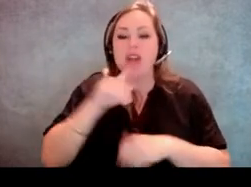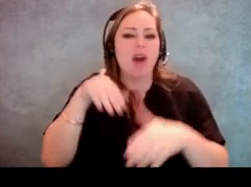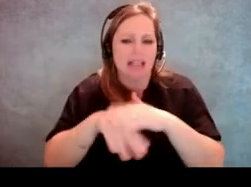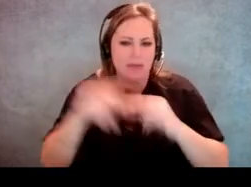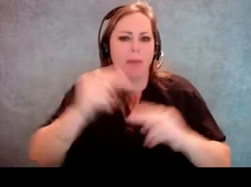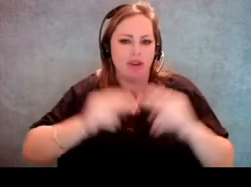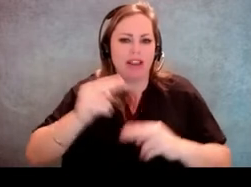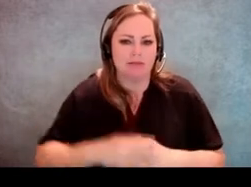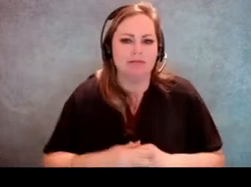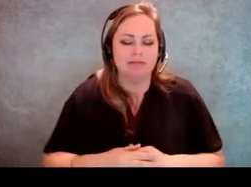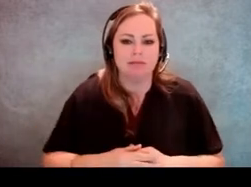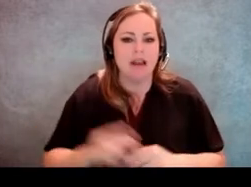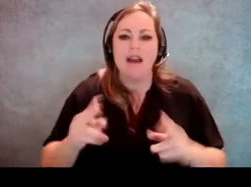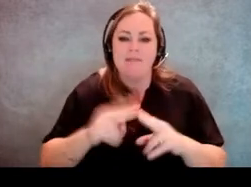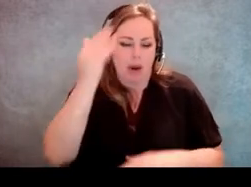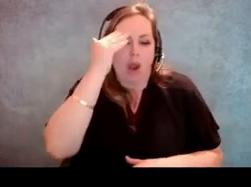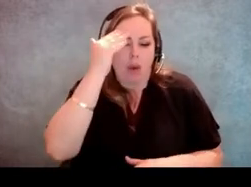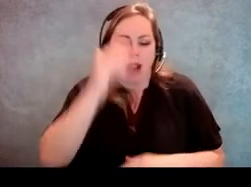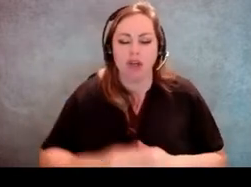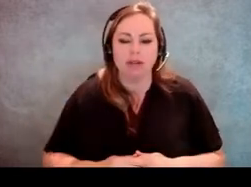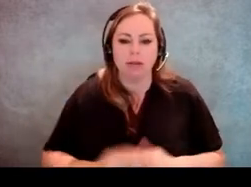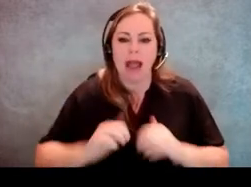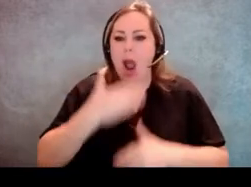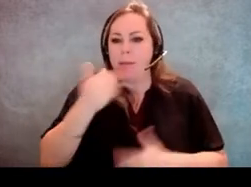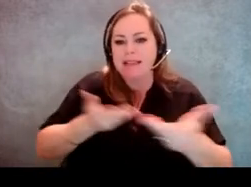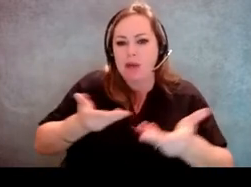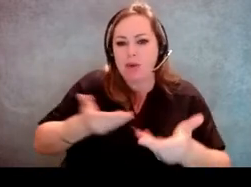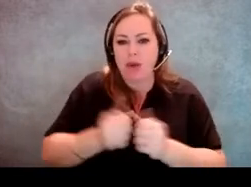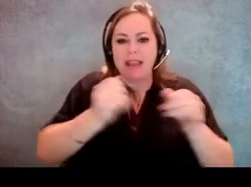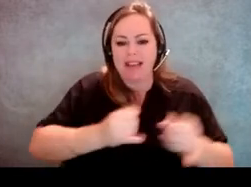in an accessible building and so we're very aware of how to best interact with individuals.